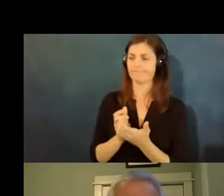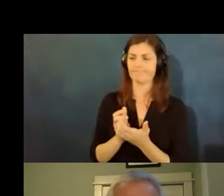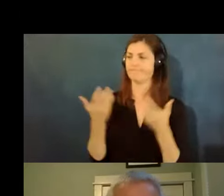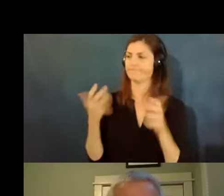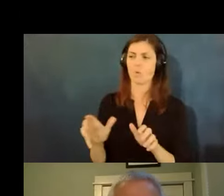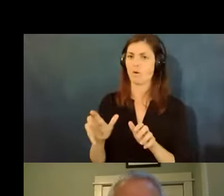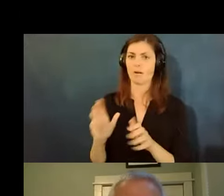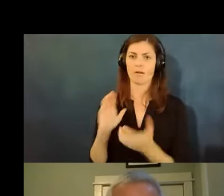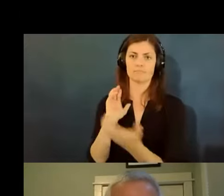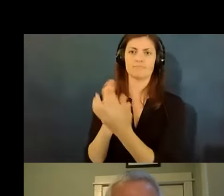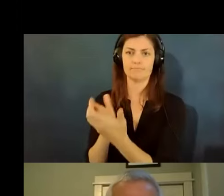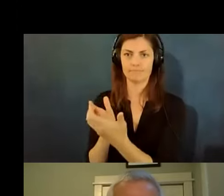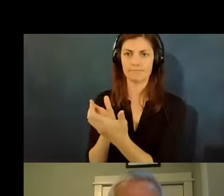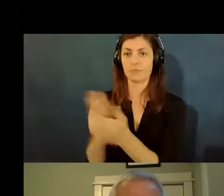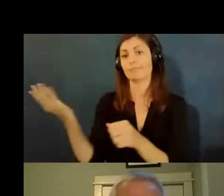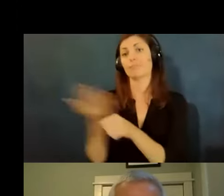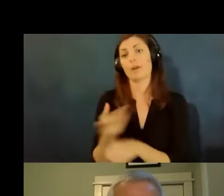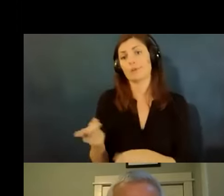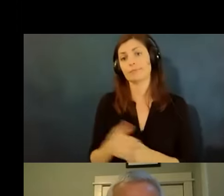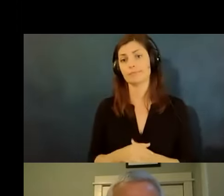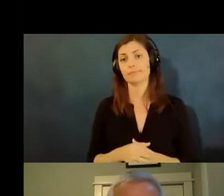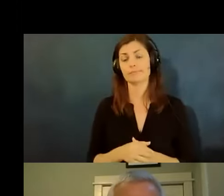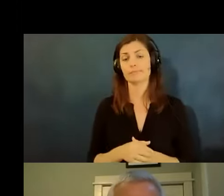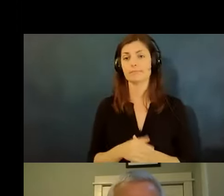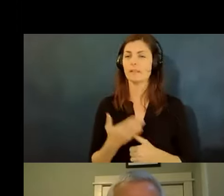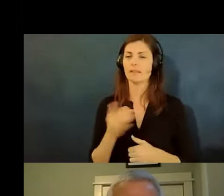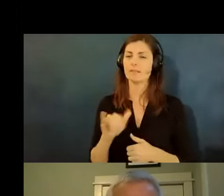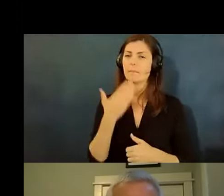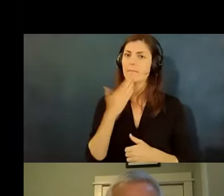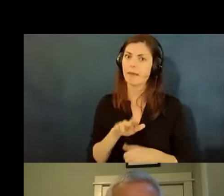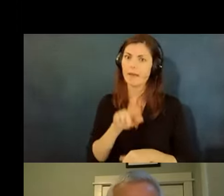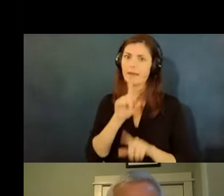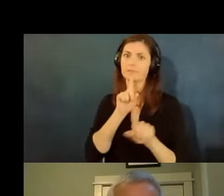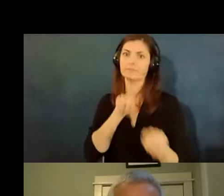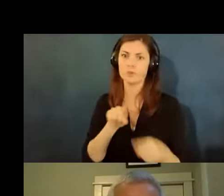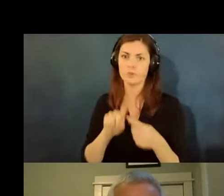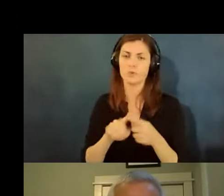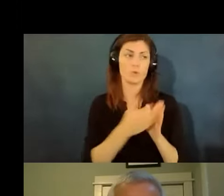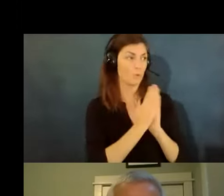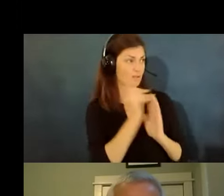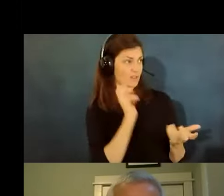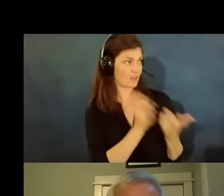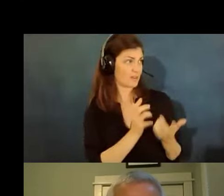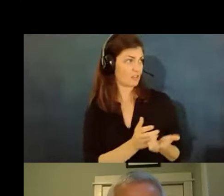but same kind of thing so a bad reaction to a request for accommodation during the pandemic